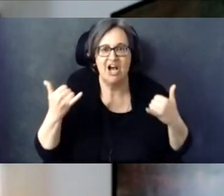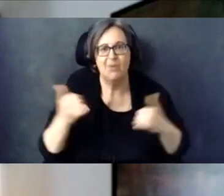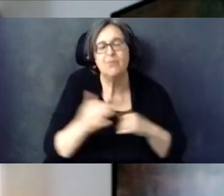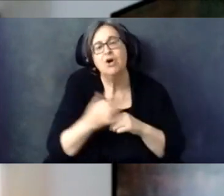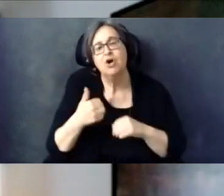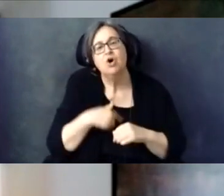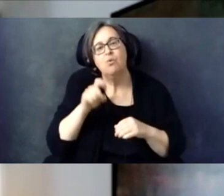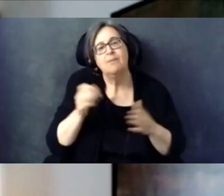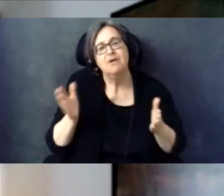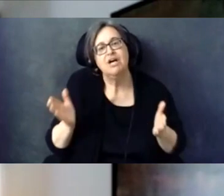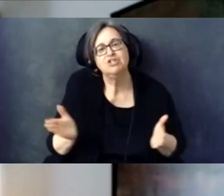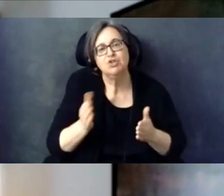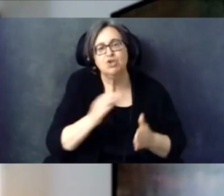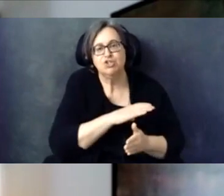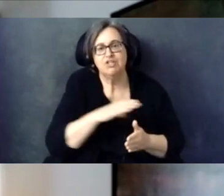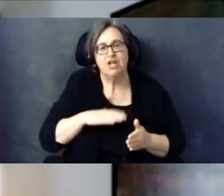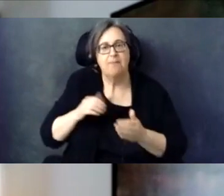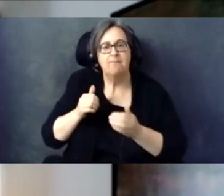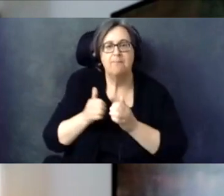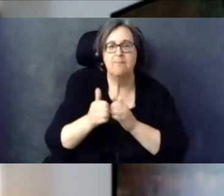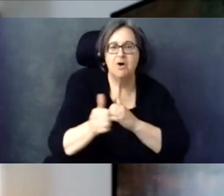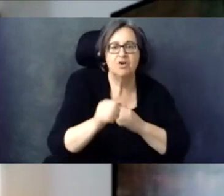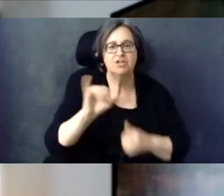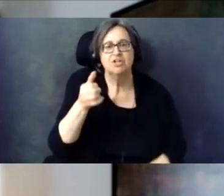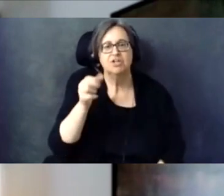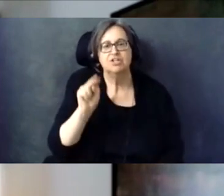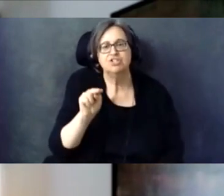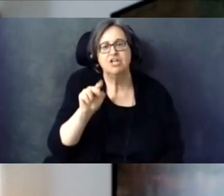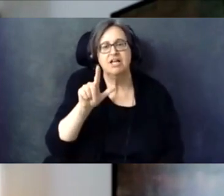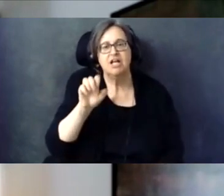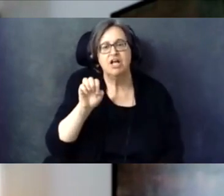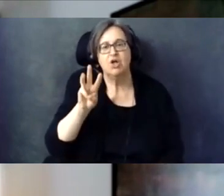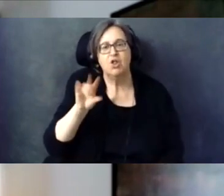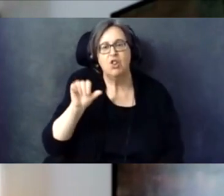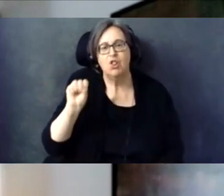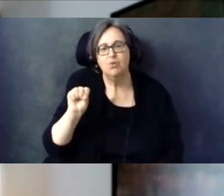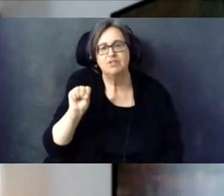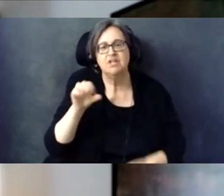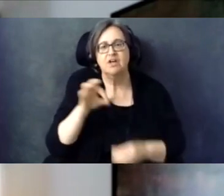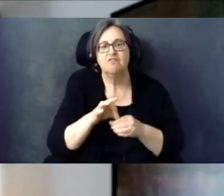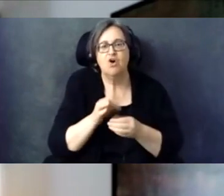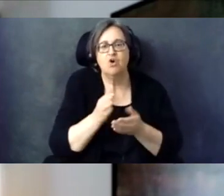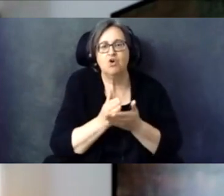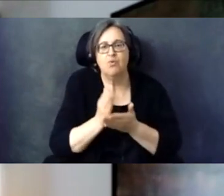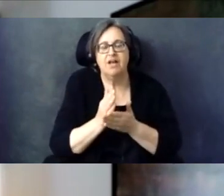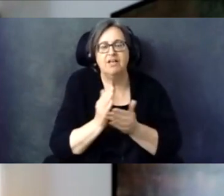We must urge Congress to pass the John Lewis Voting Rights Advancement Act, and the For